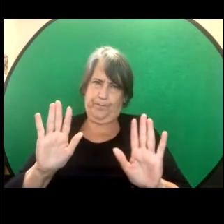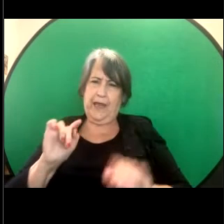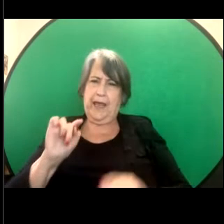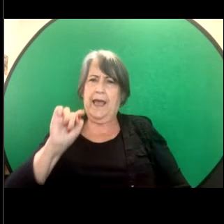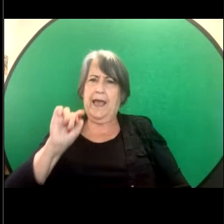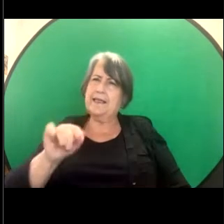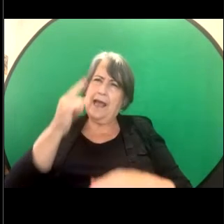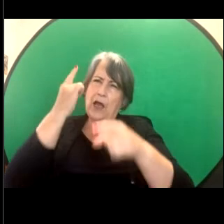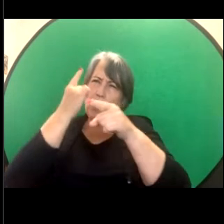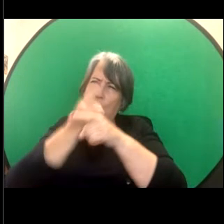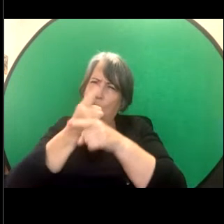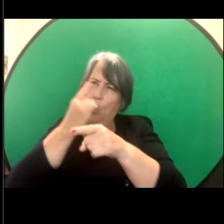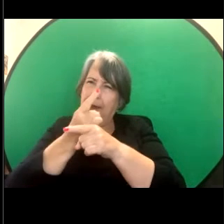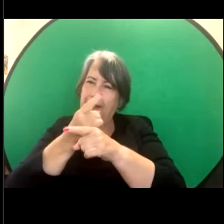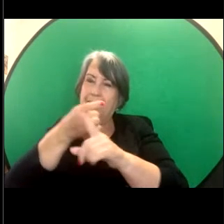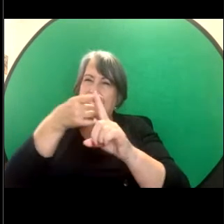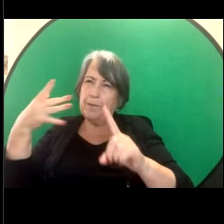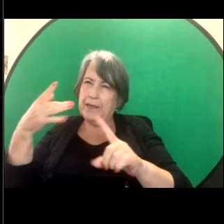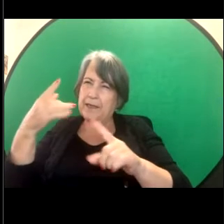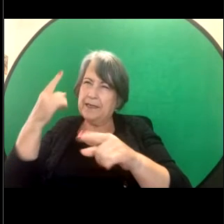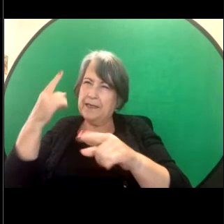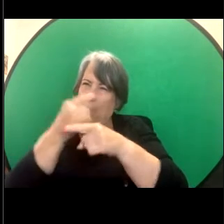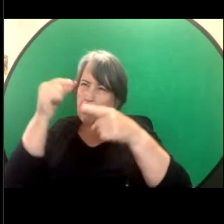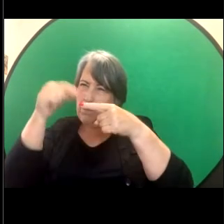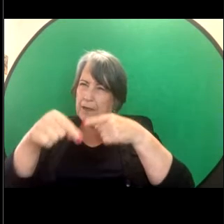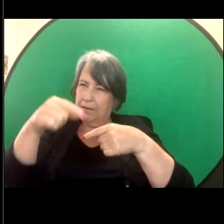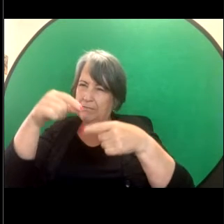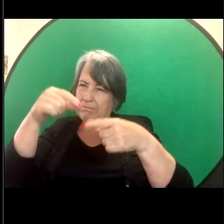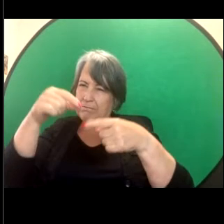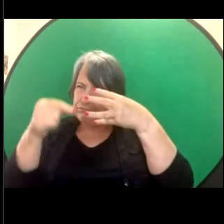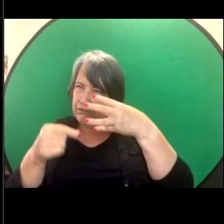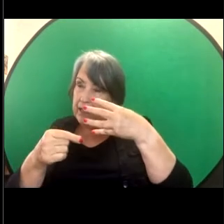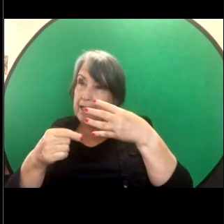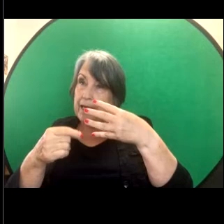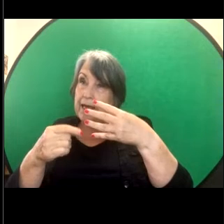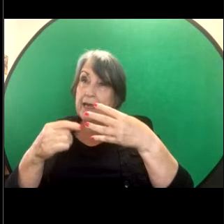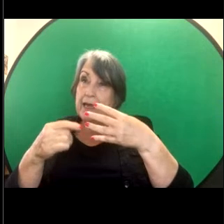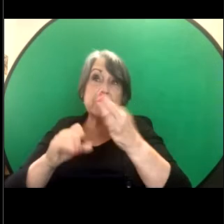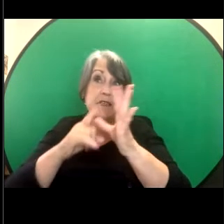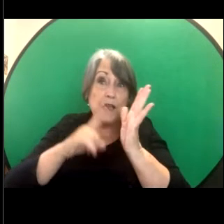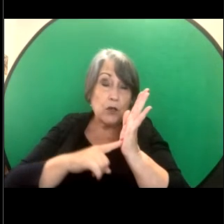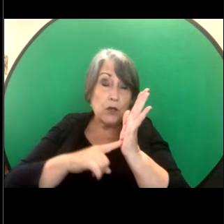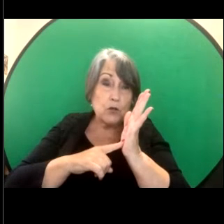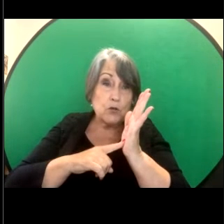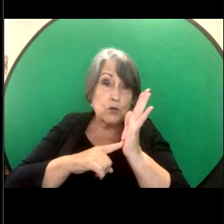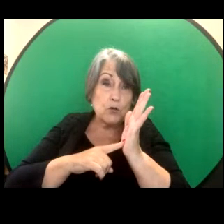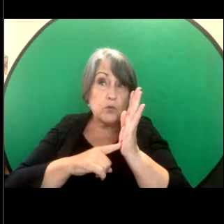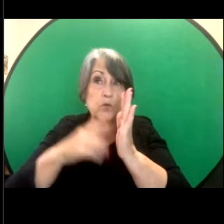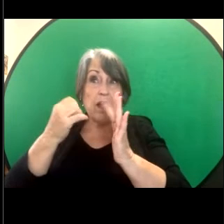the specific detail of the question is, is it sexual. Is there a sexual element to the comment.